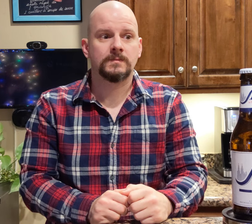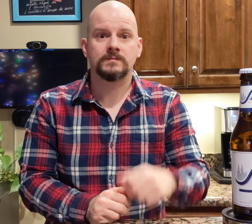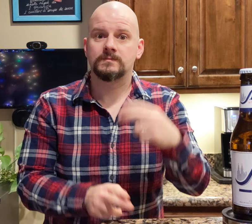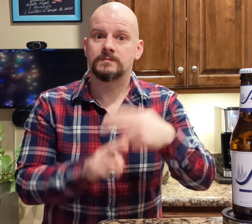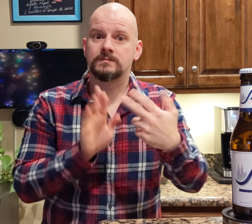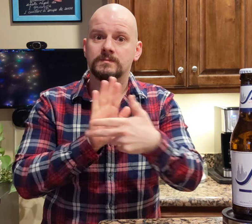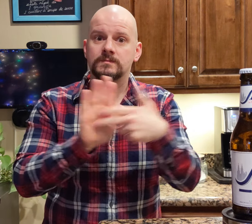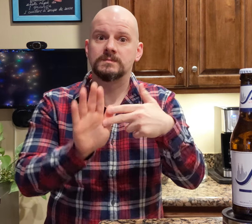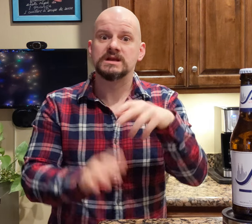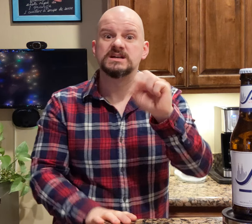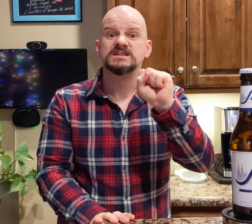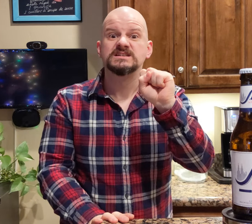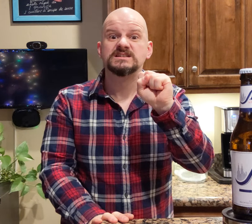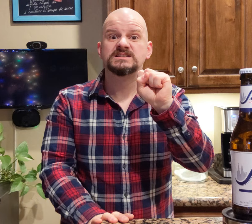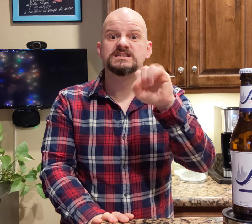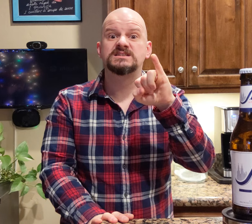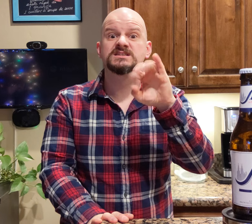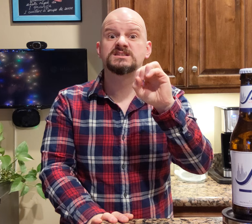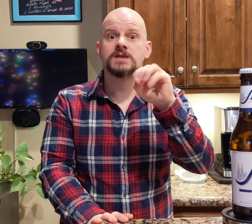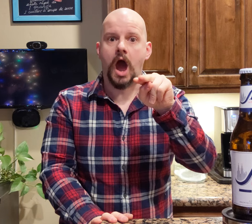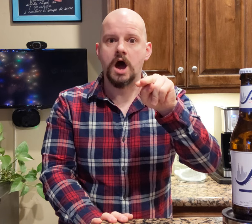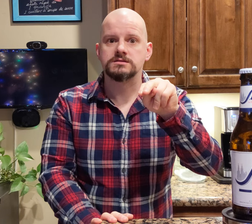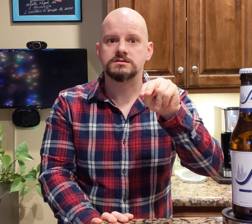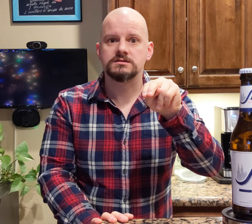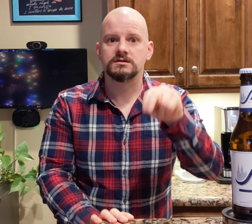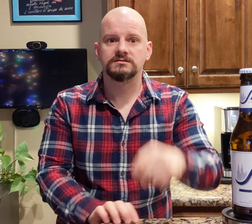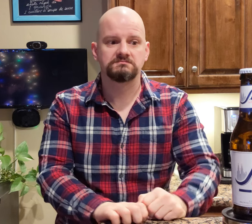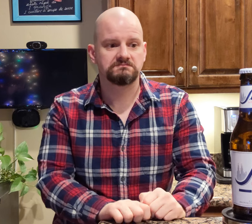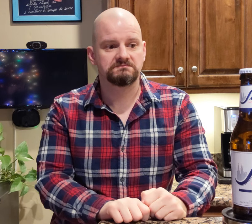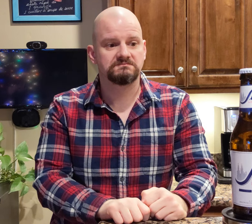Its brand name is Sion.